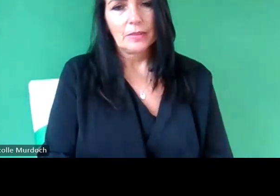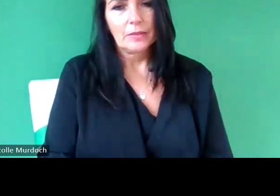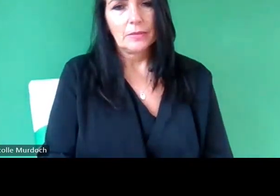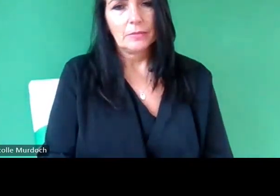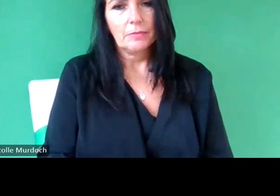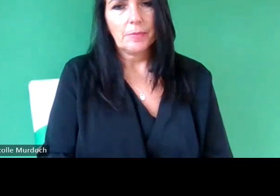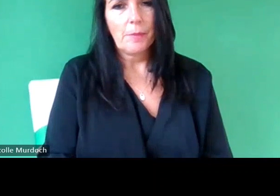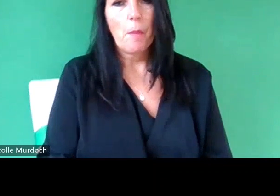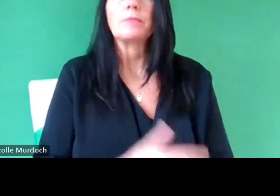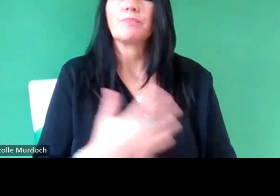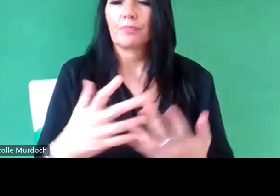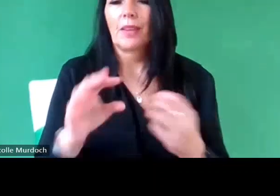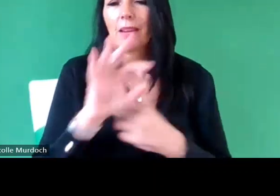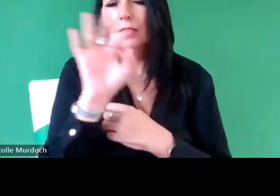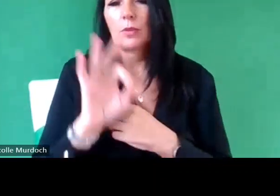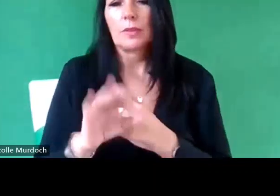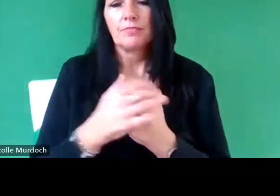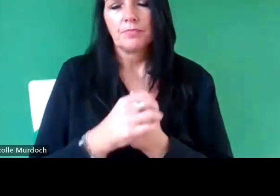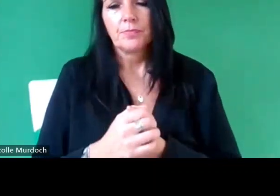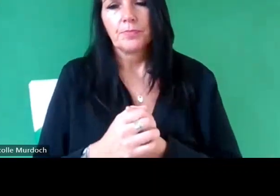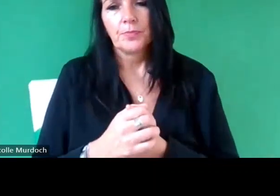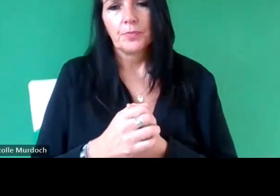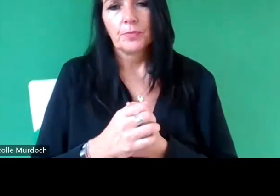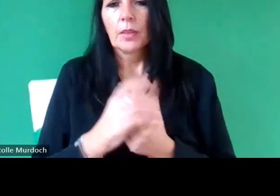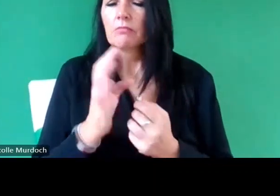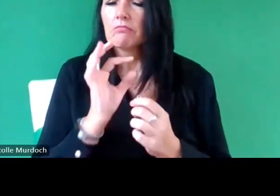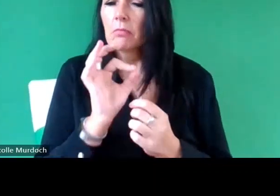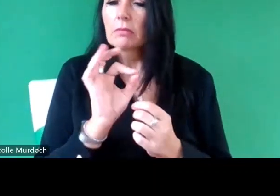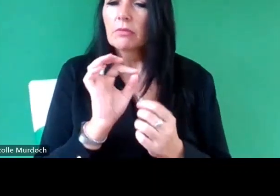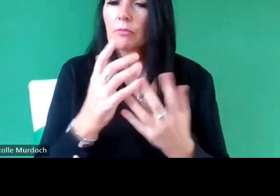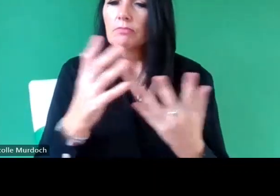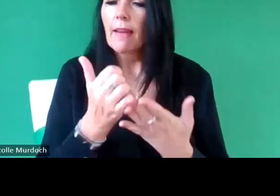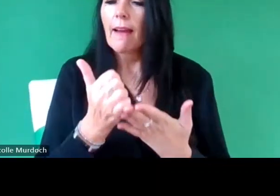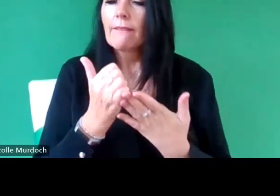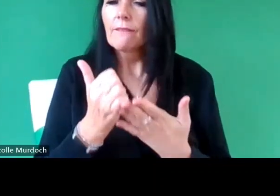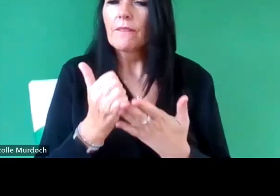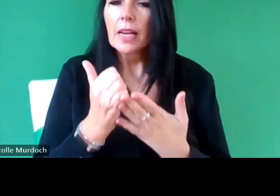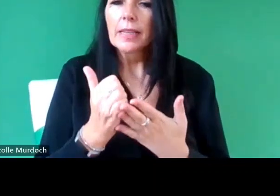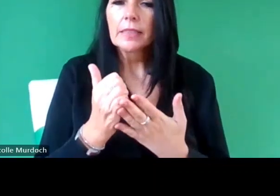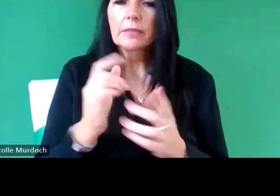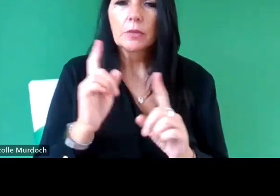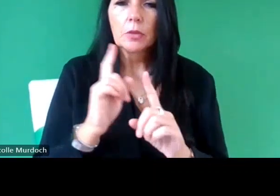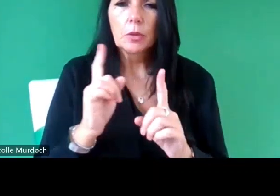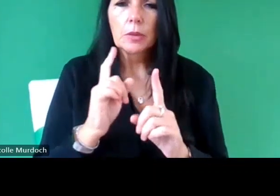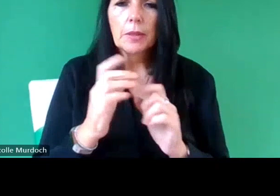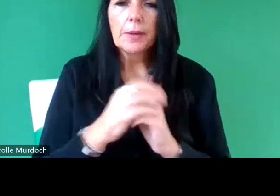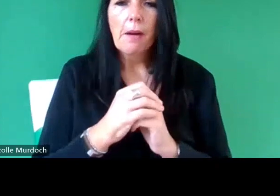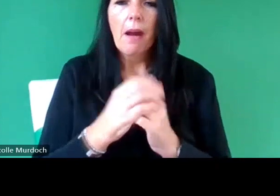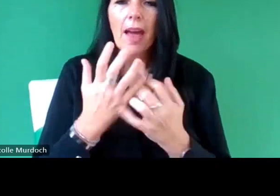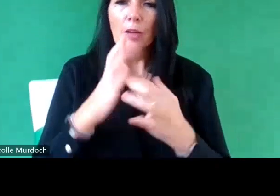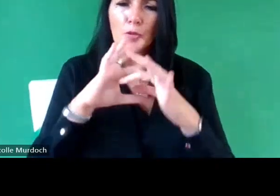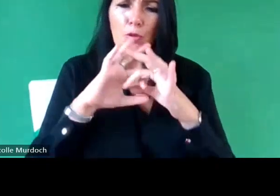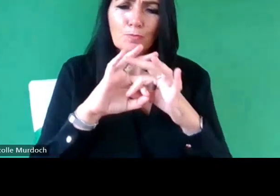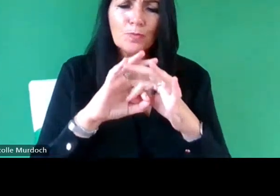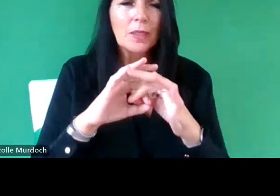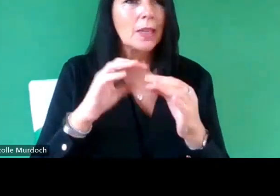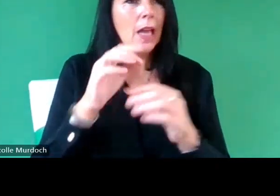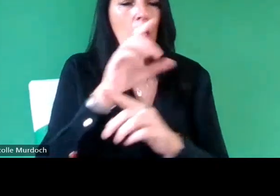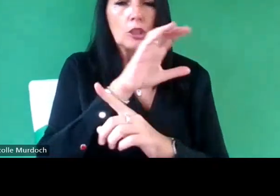here um any advice on any advice on authentically engaging with excluded communities especially new